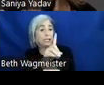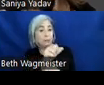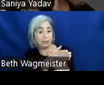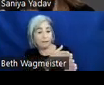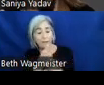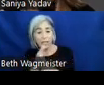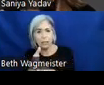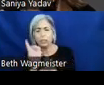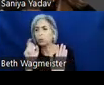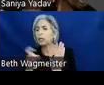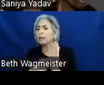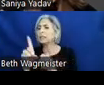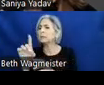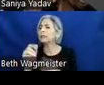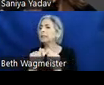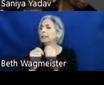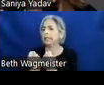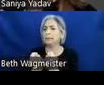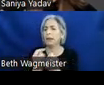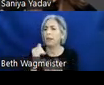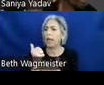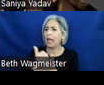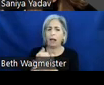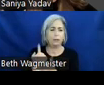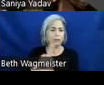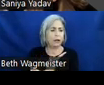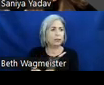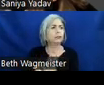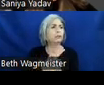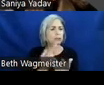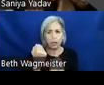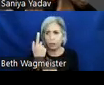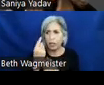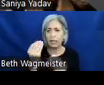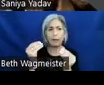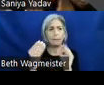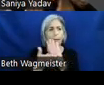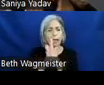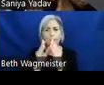This helps us fill in the gaps and makes a representative, inclusive, realistic persona.